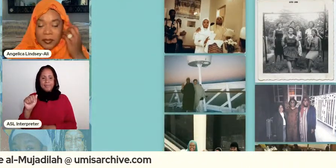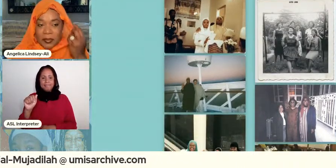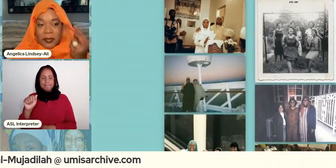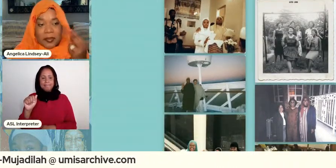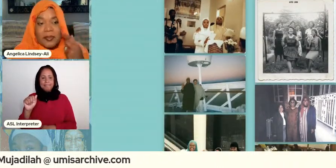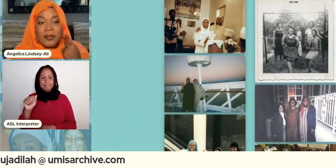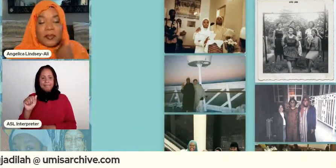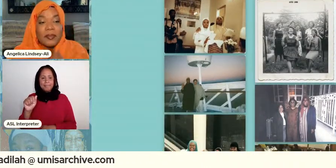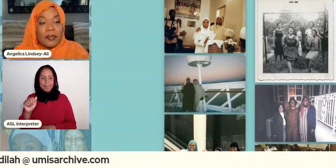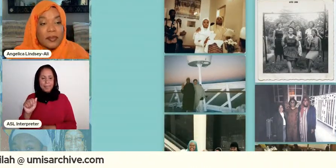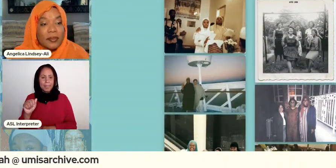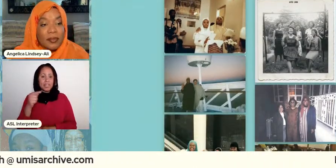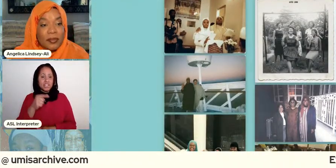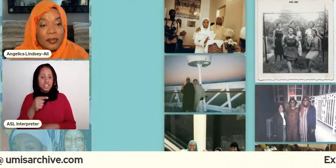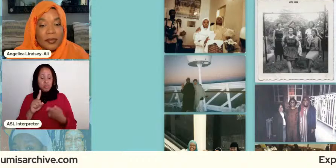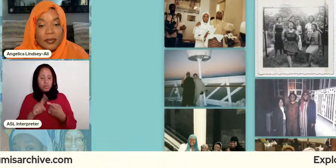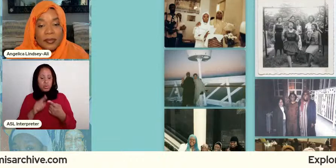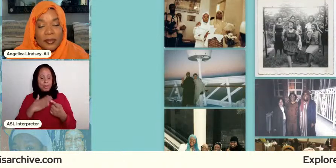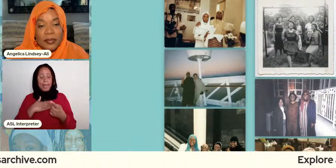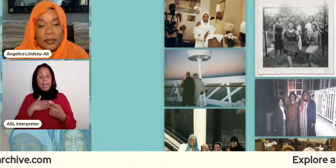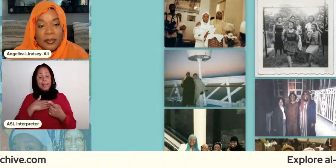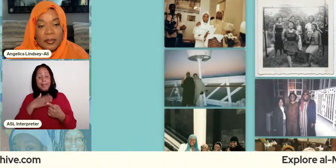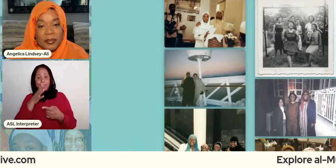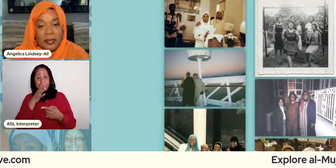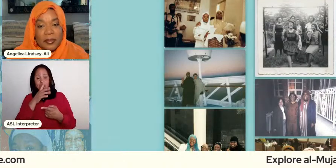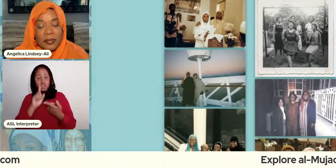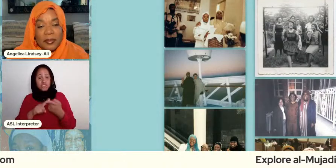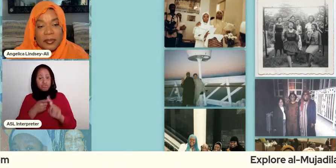earley she was one of my mother's like mentors and friends when she first became muslim and they